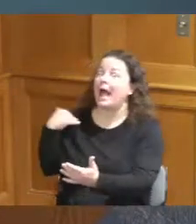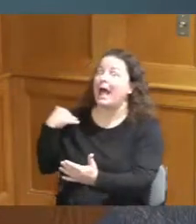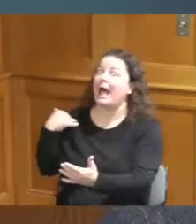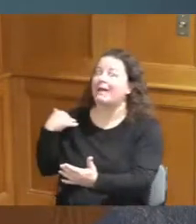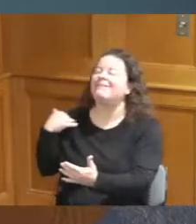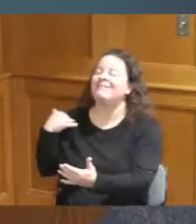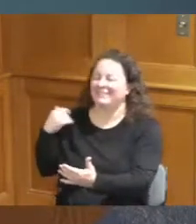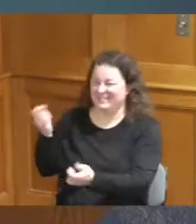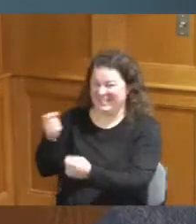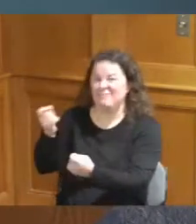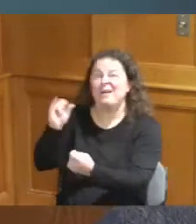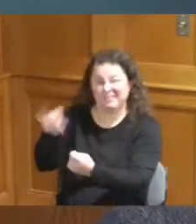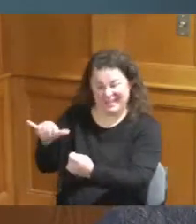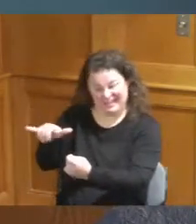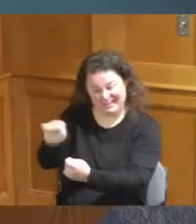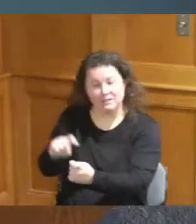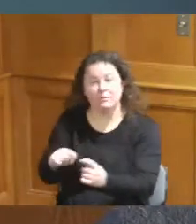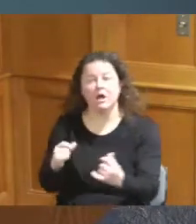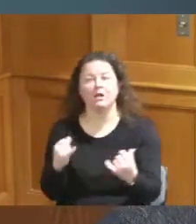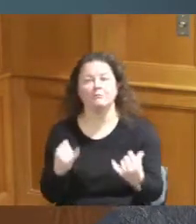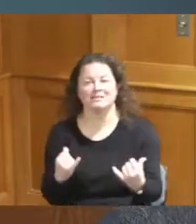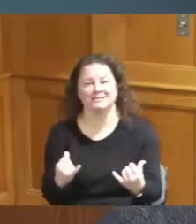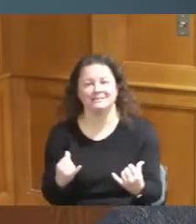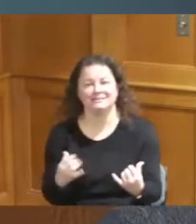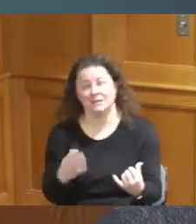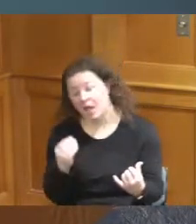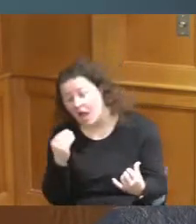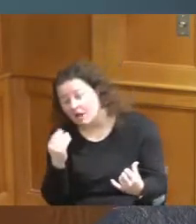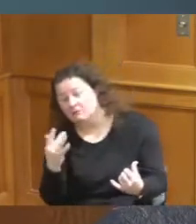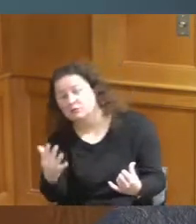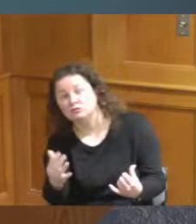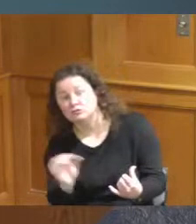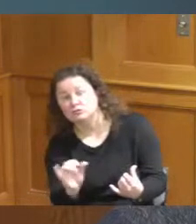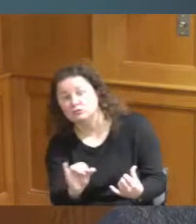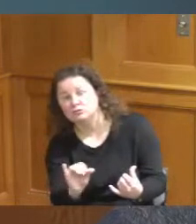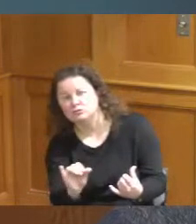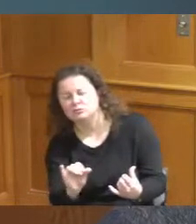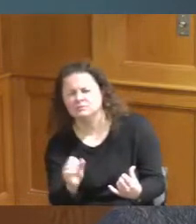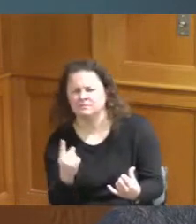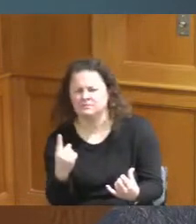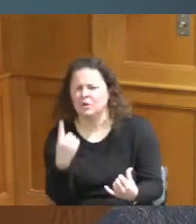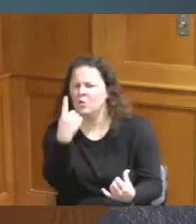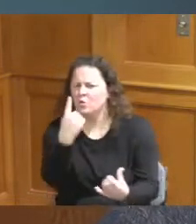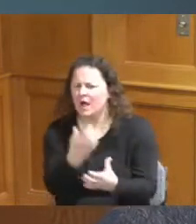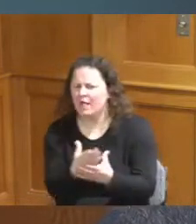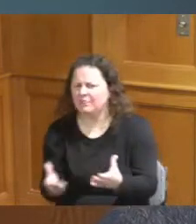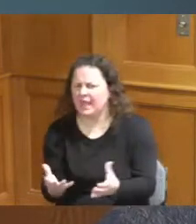present we got to celebrate the future but the key missing component that's important is that